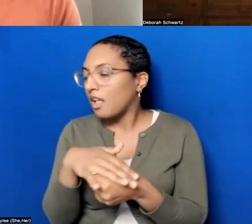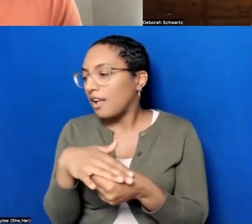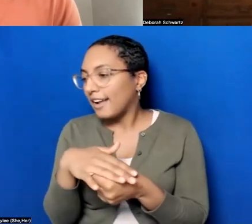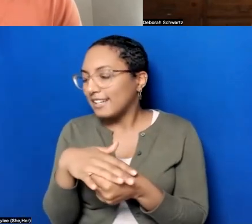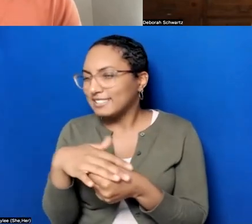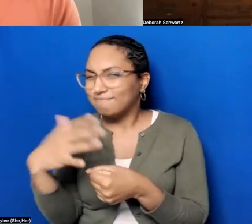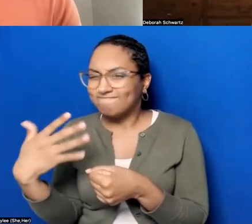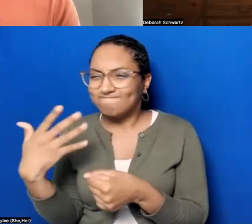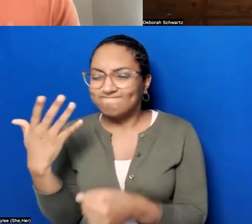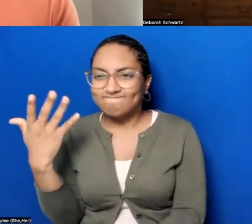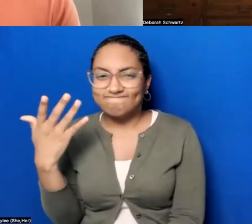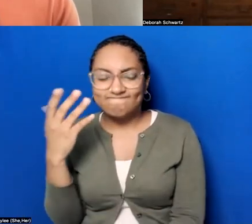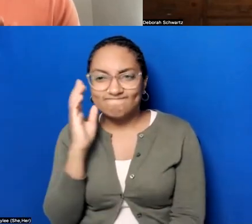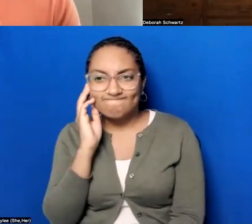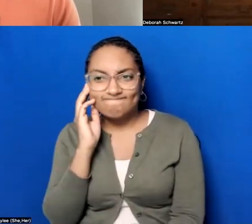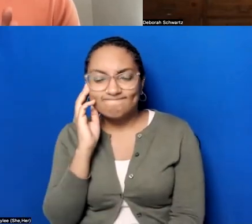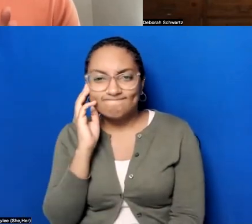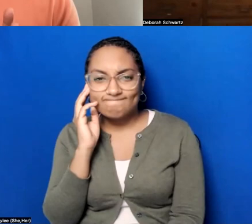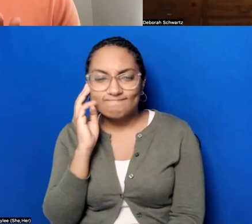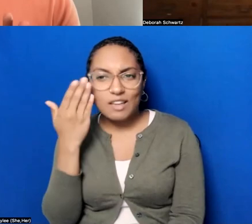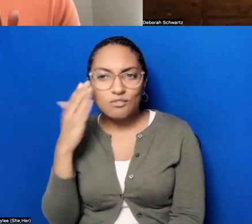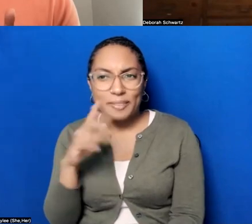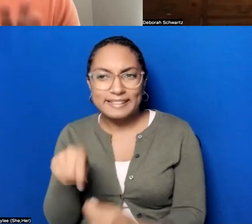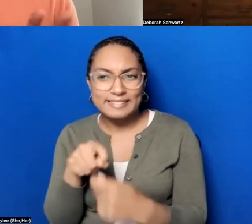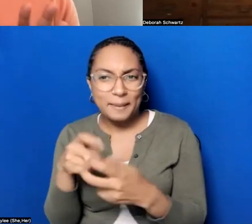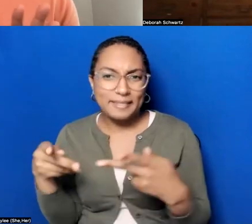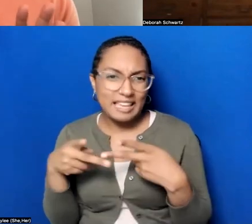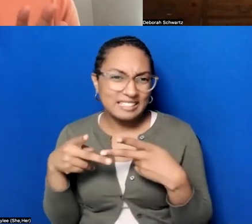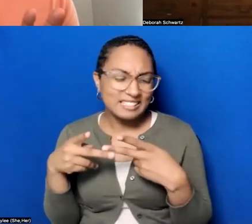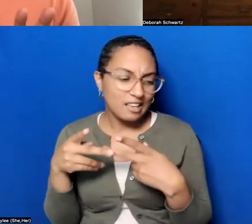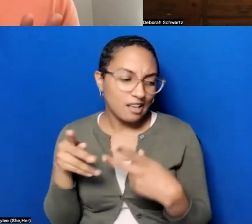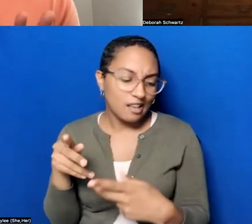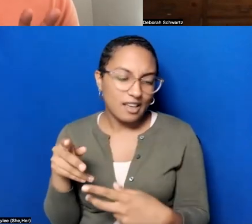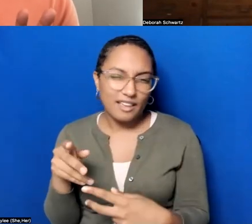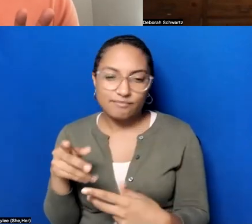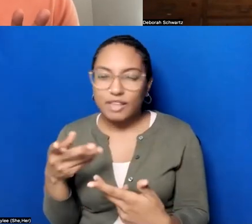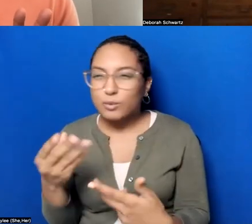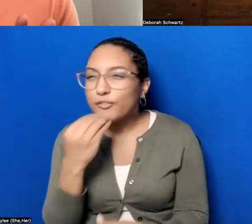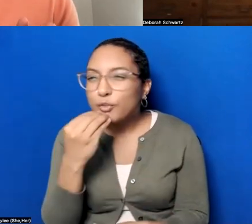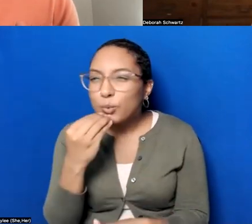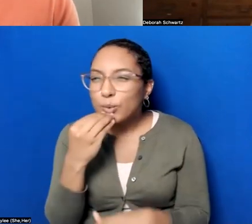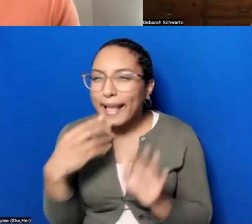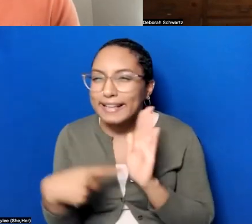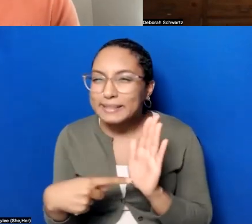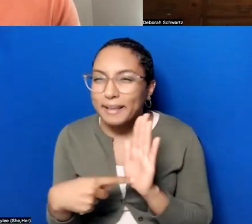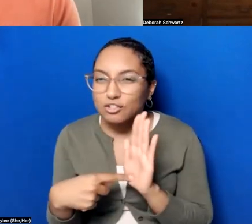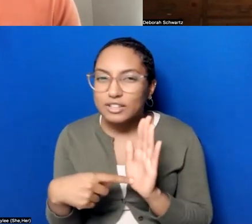I don't know the exact location, again it was like the like a food exhibition in Williamsburg, it was